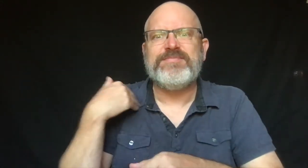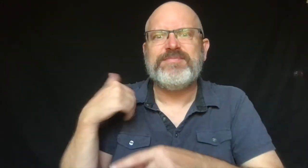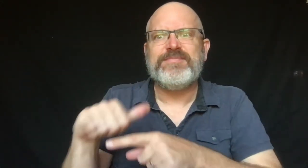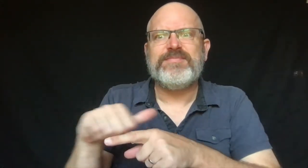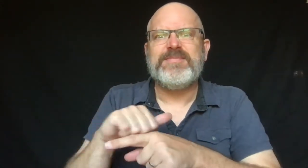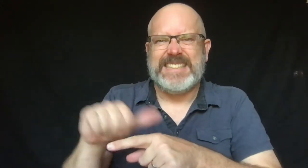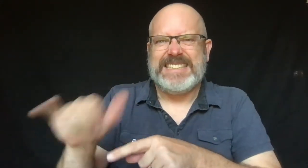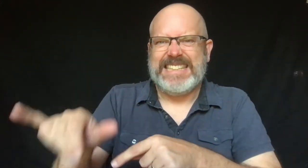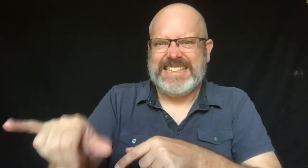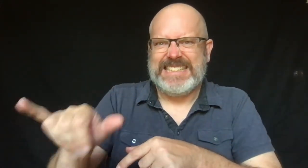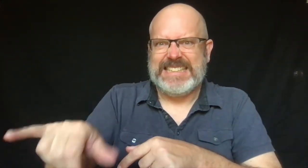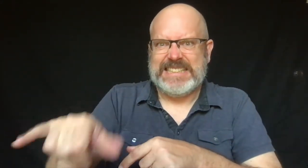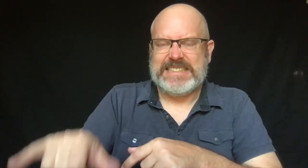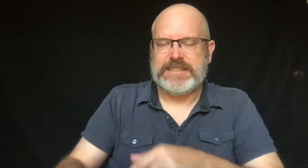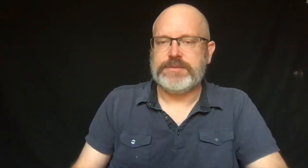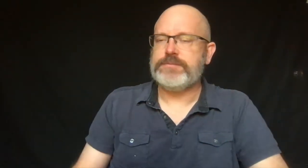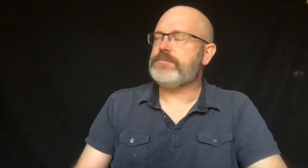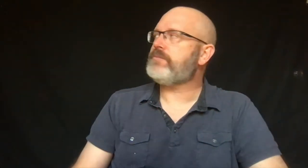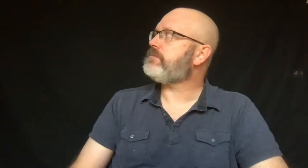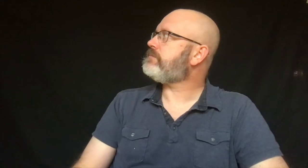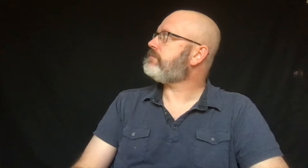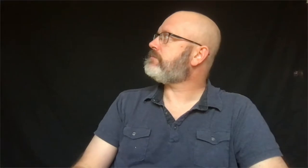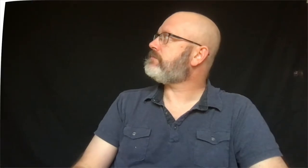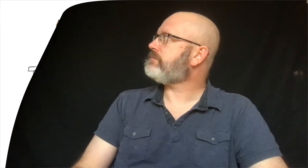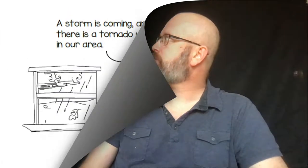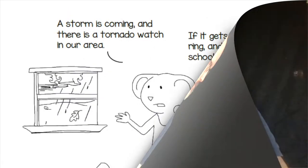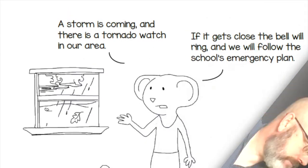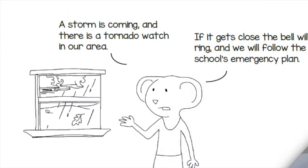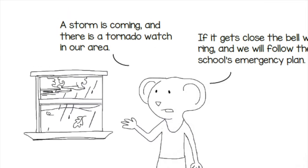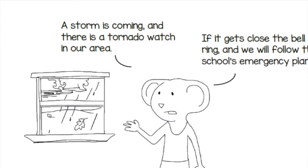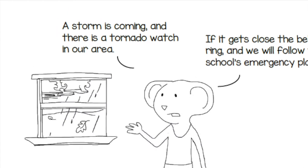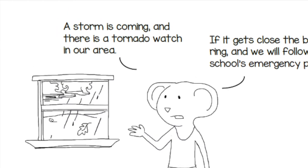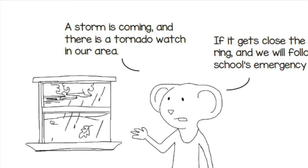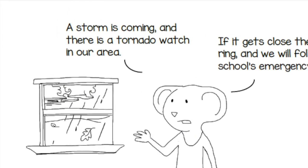just like they had practiced before.